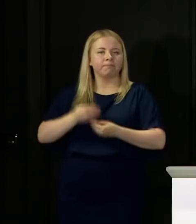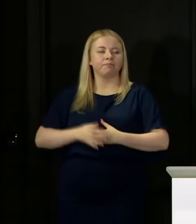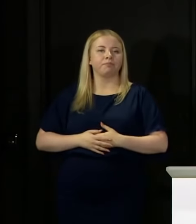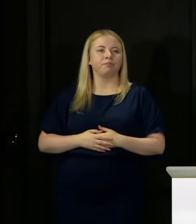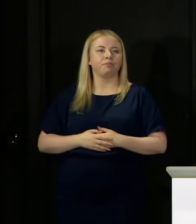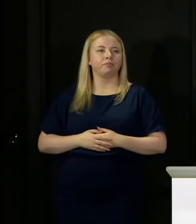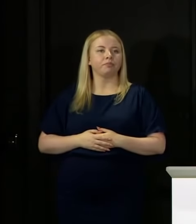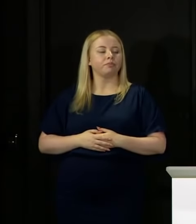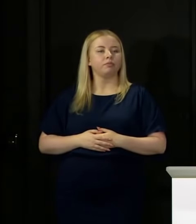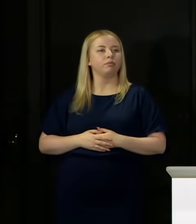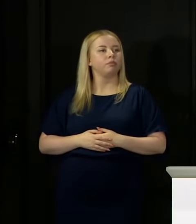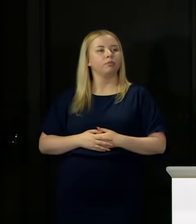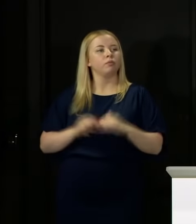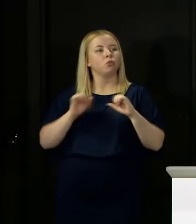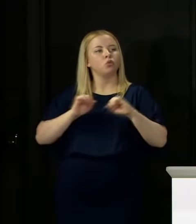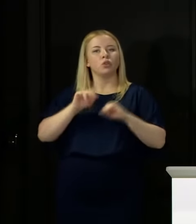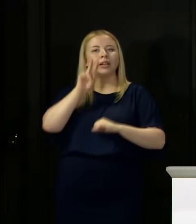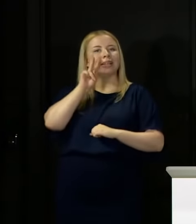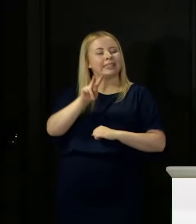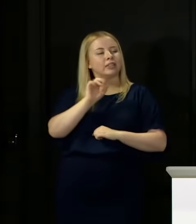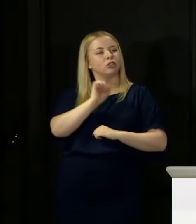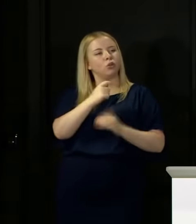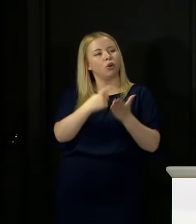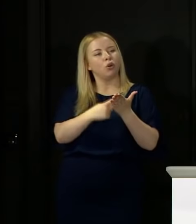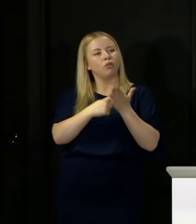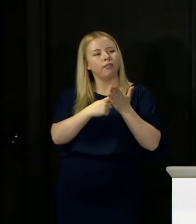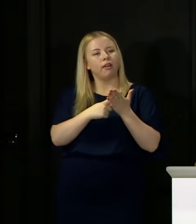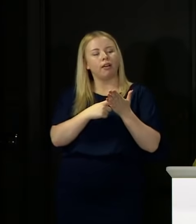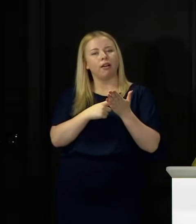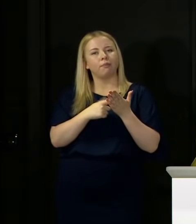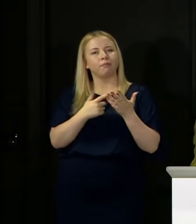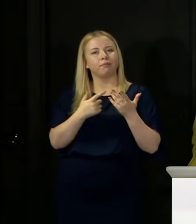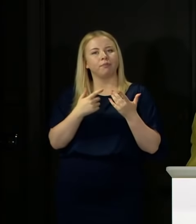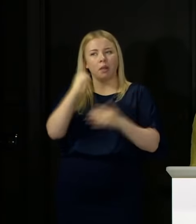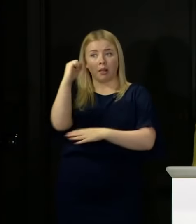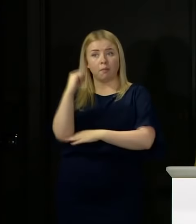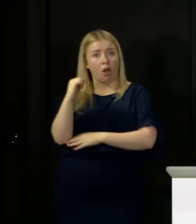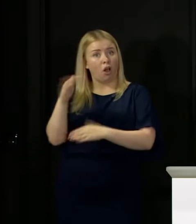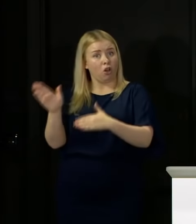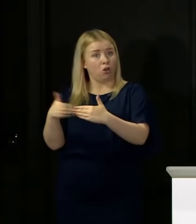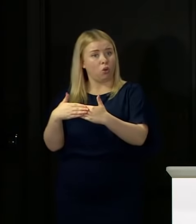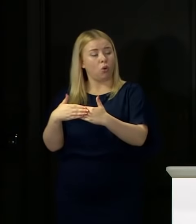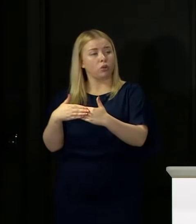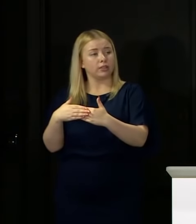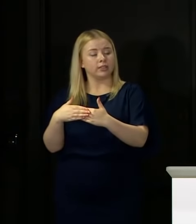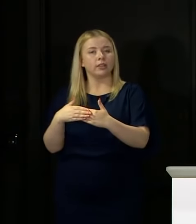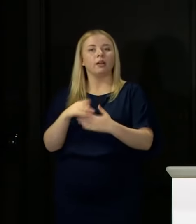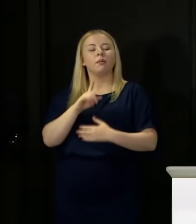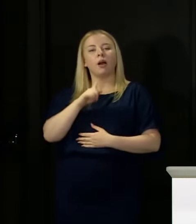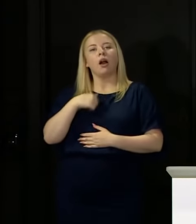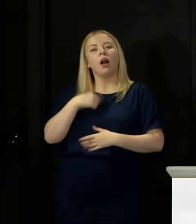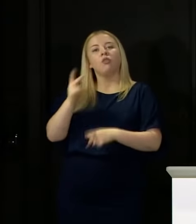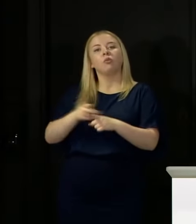I have not seen what you refer to in terms of the bar. I would repeat the point I made yesterday.